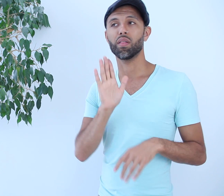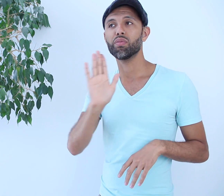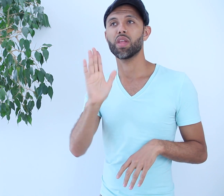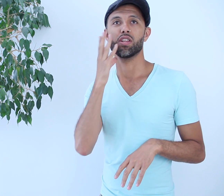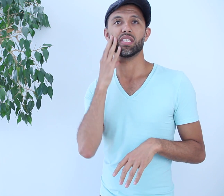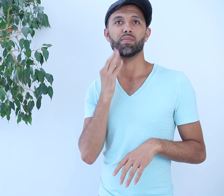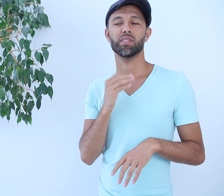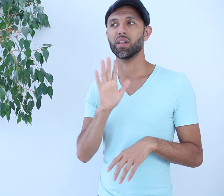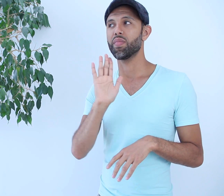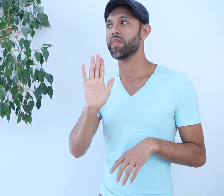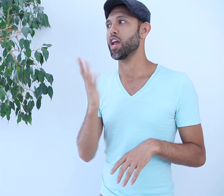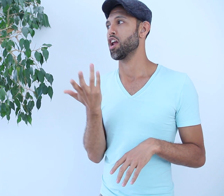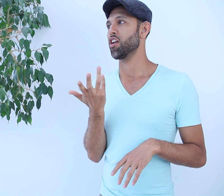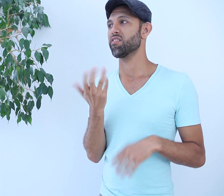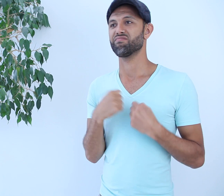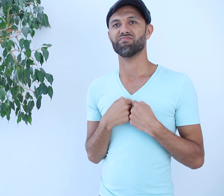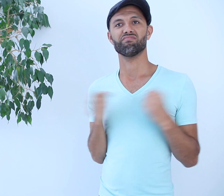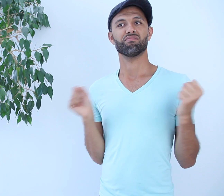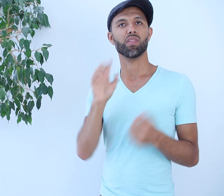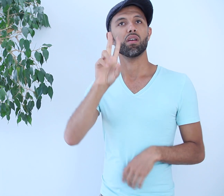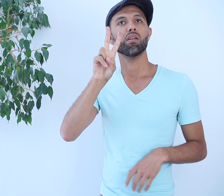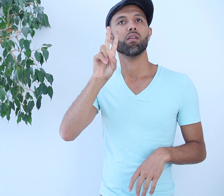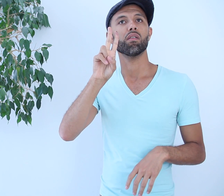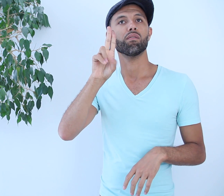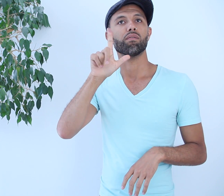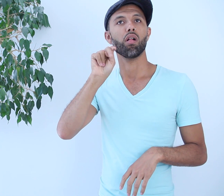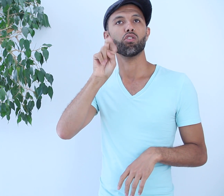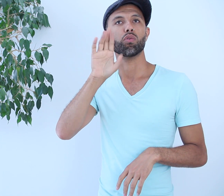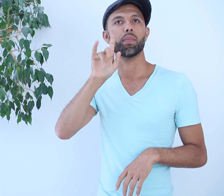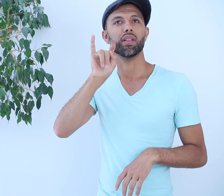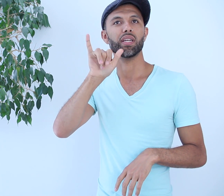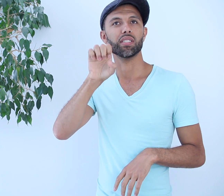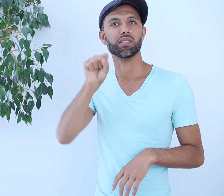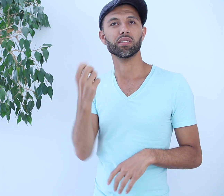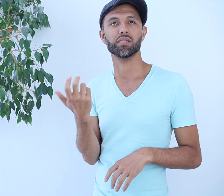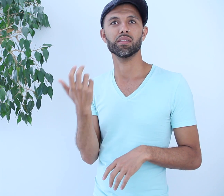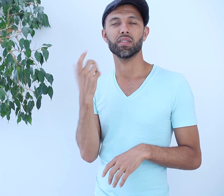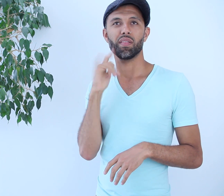I would hope to see their Truths, their stories, their experiences, their vulnerabilities.